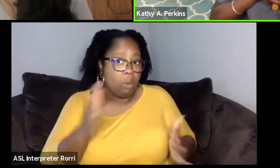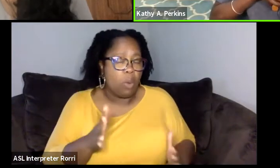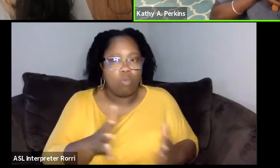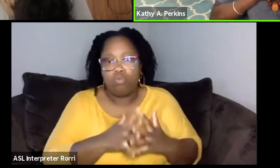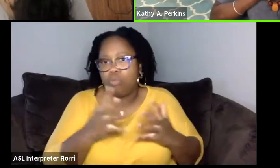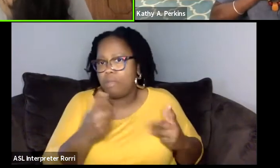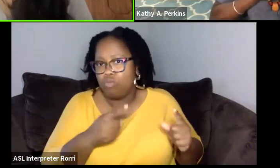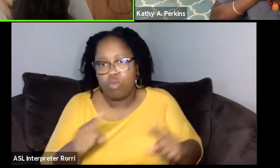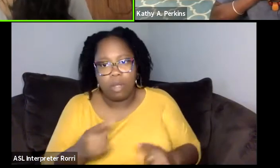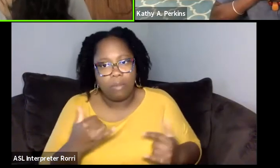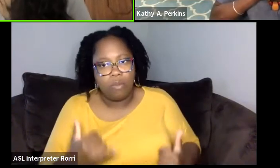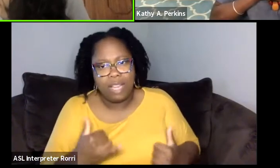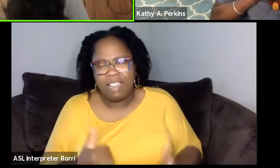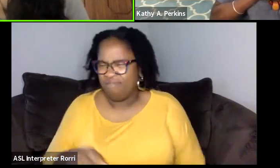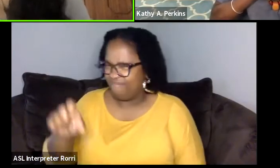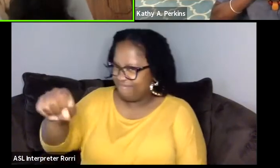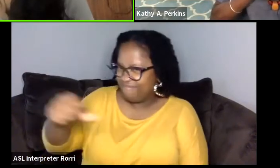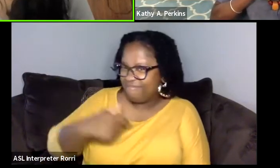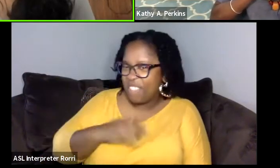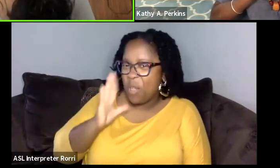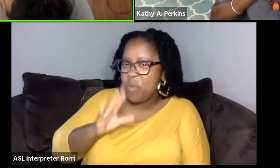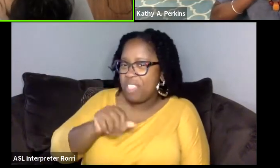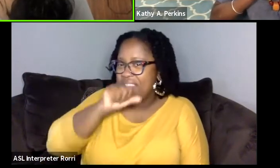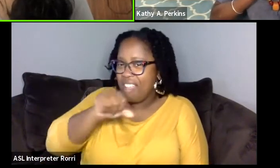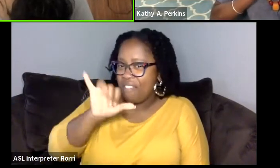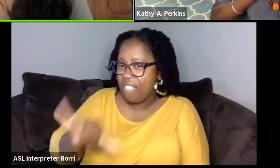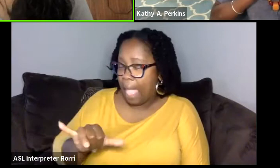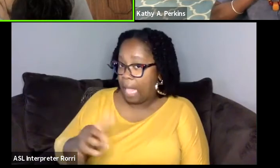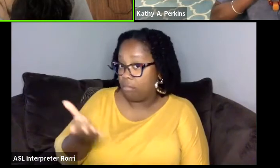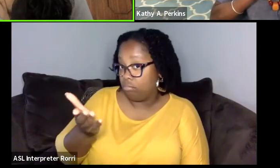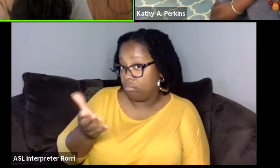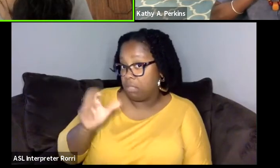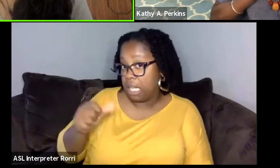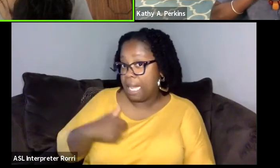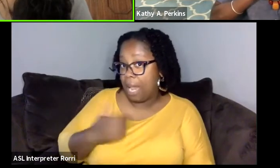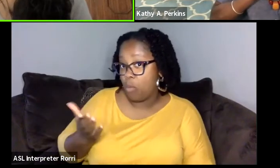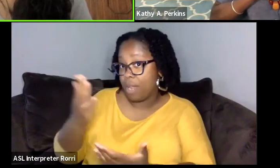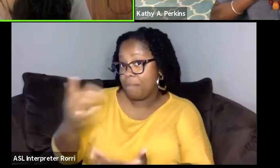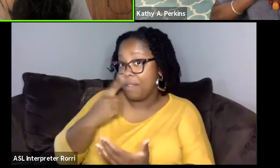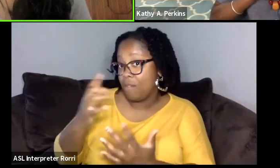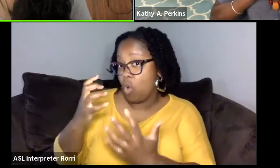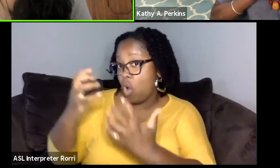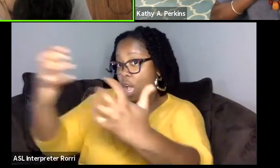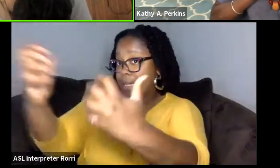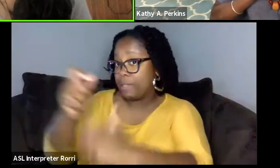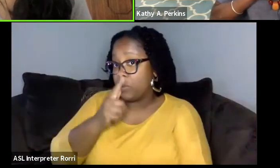Yeah, I'd love that. It'd be great. I mean, may I recommend for our audience members that are tuned in today and also for you,